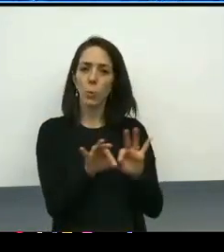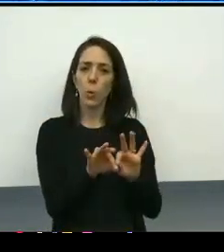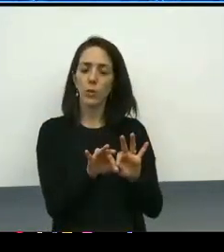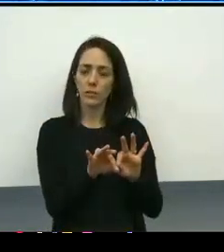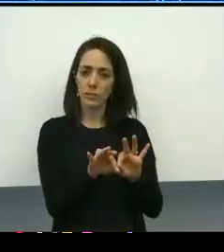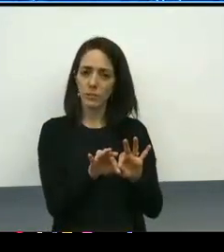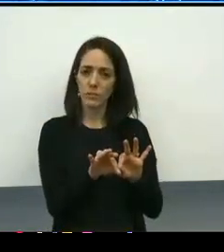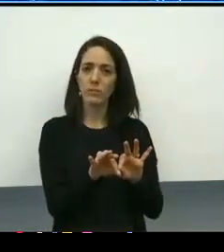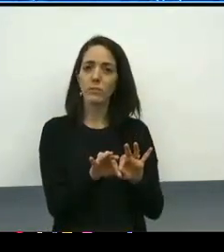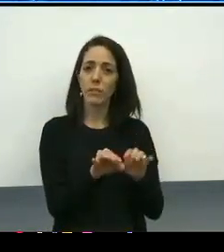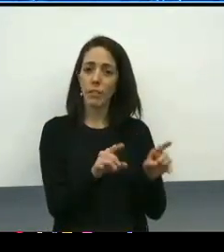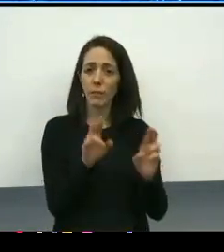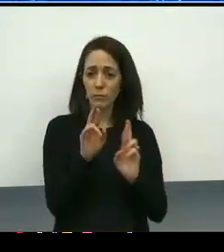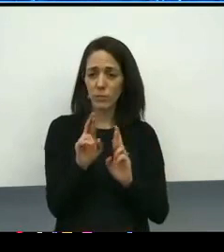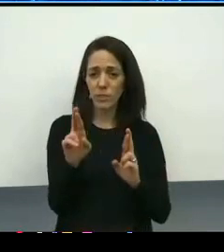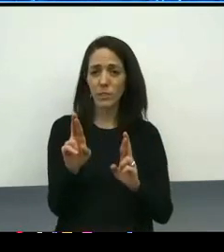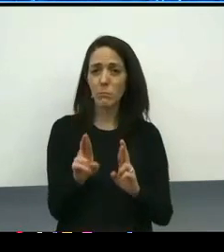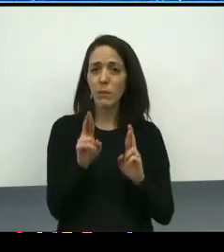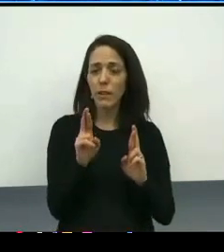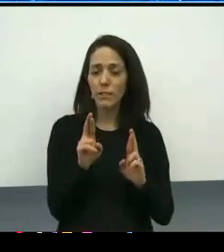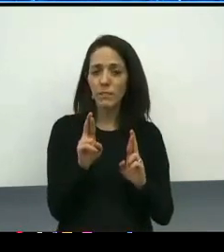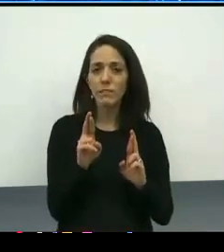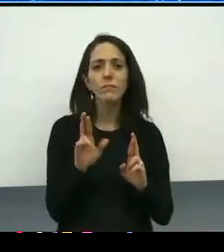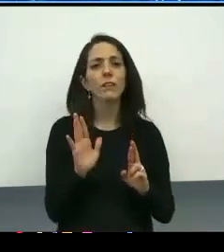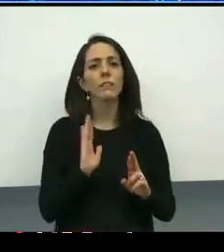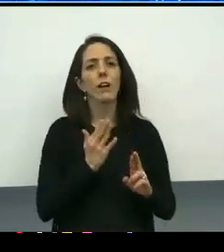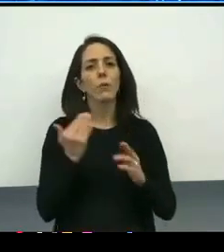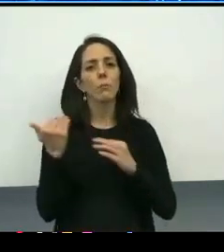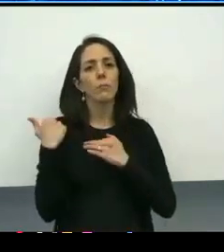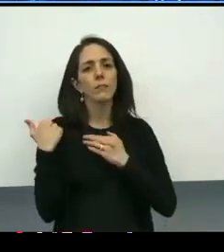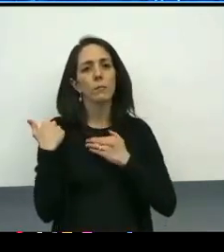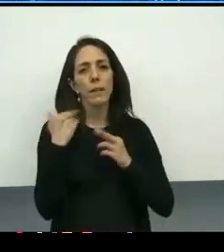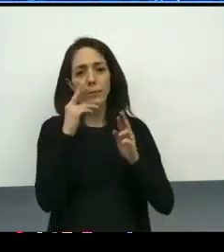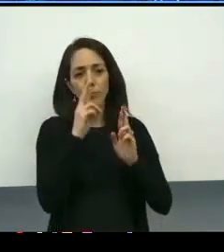And that is a part of our charge. Our community agreements are defined